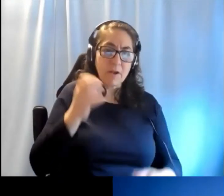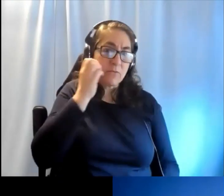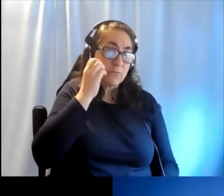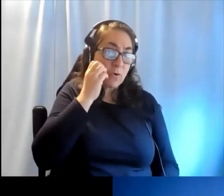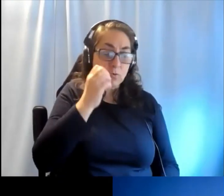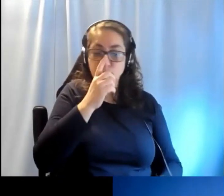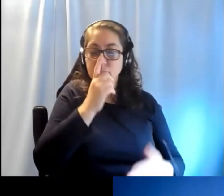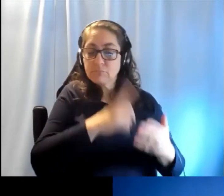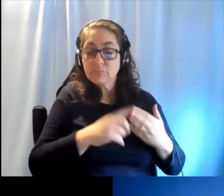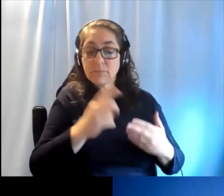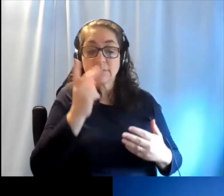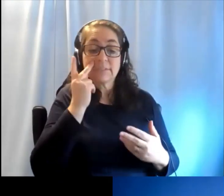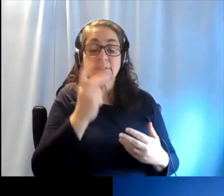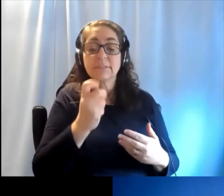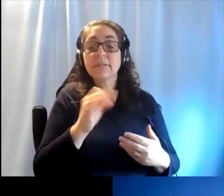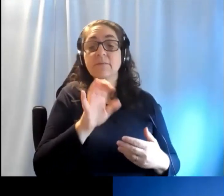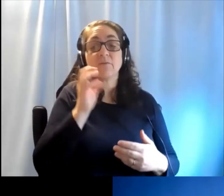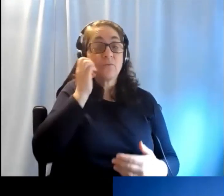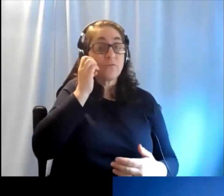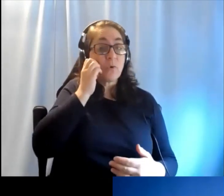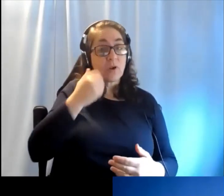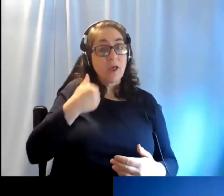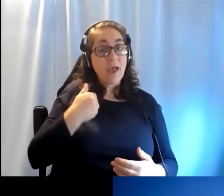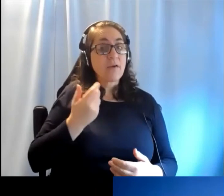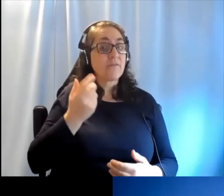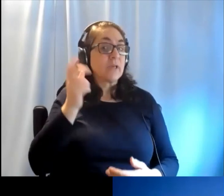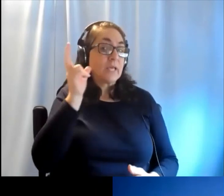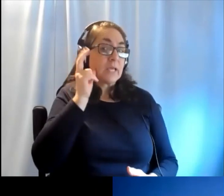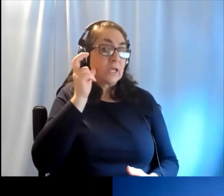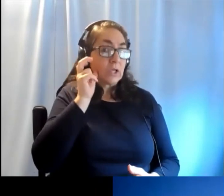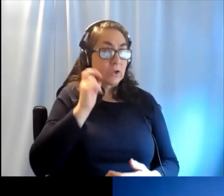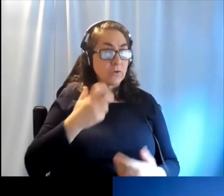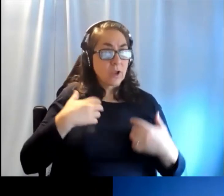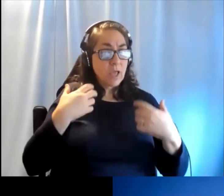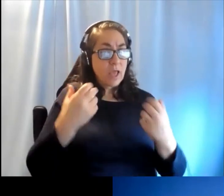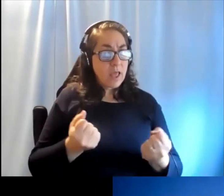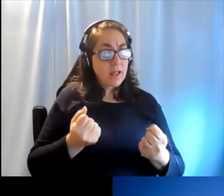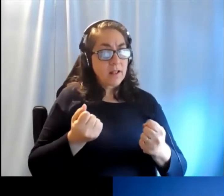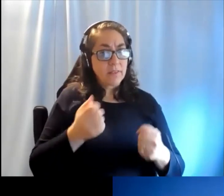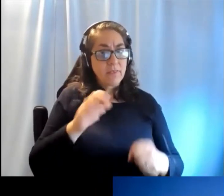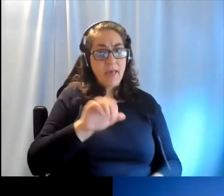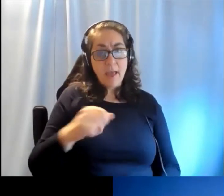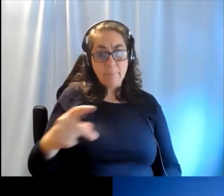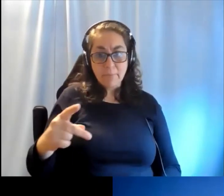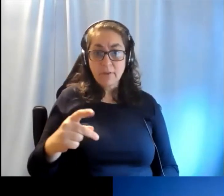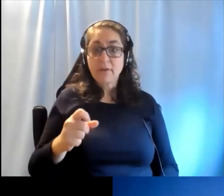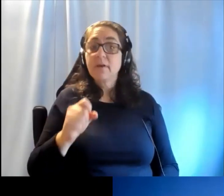So check if your phone actually has that hearing health kind of application.